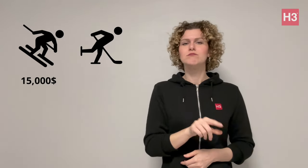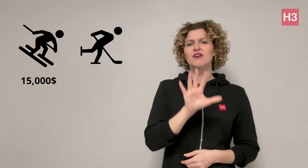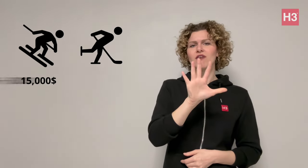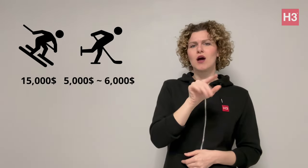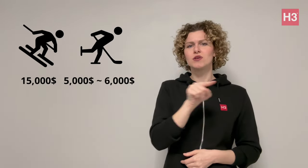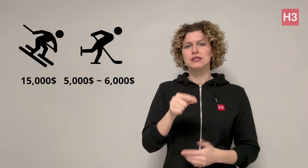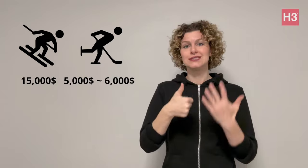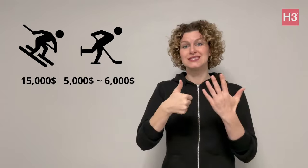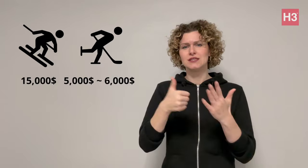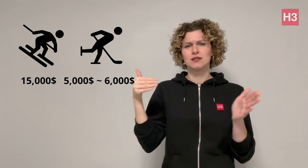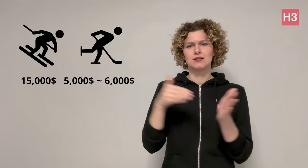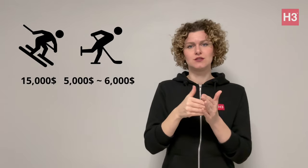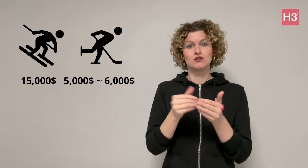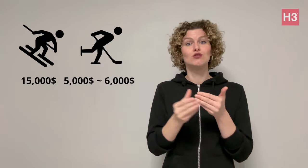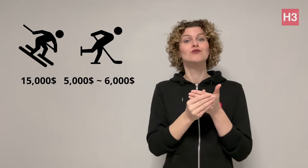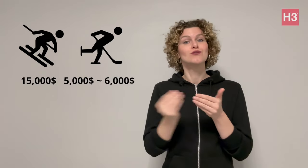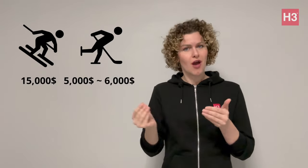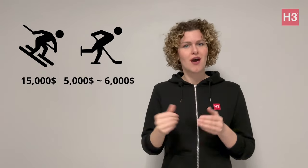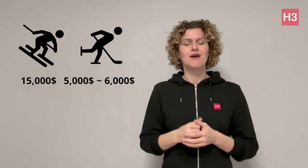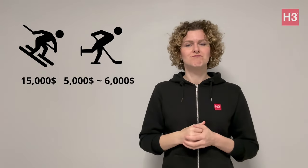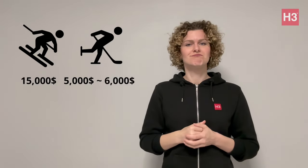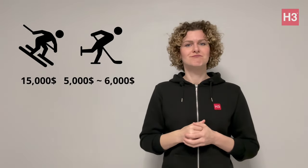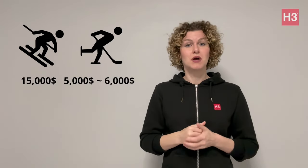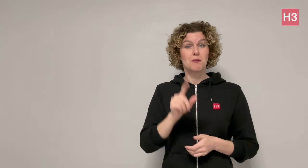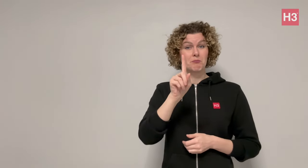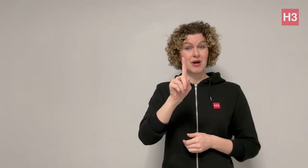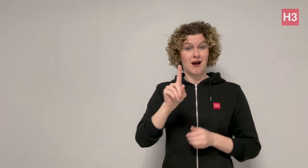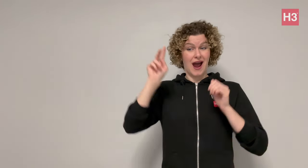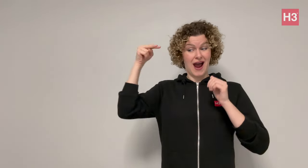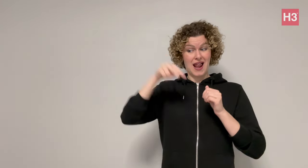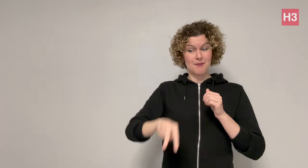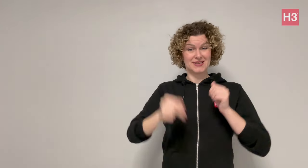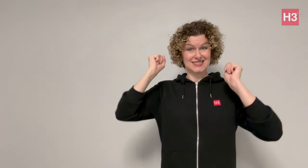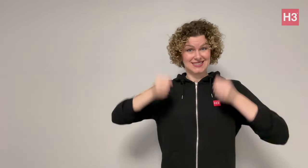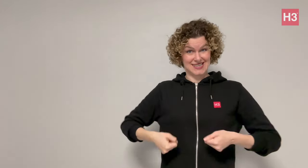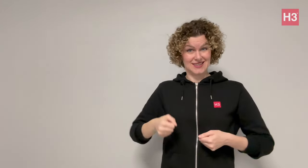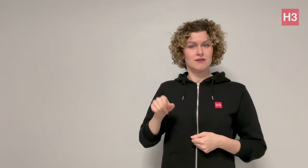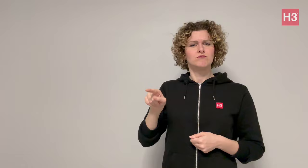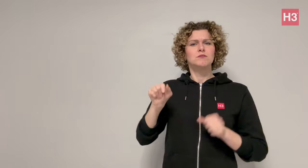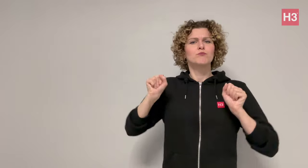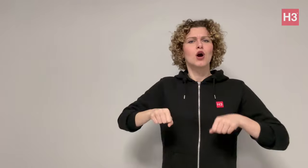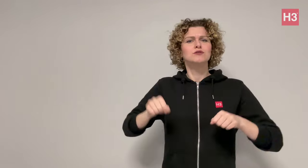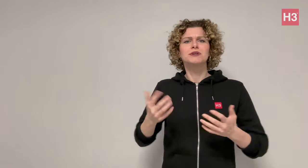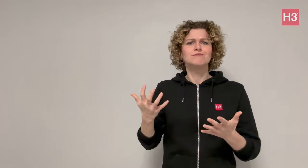between $5,000 to $6,000. Alpine skiing athletes have an opportunity